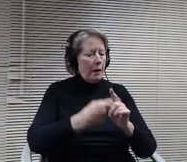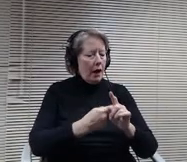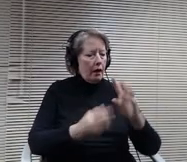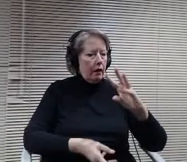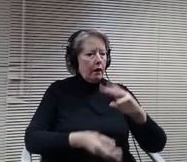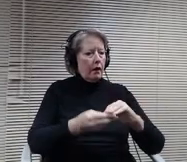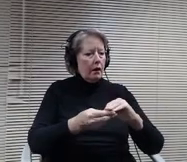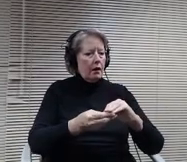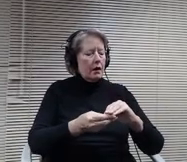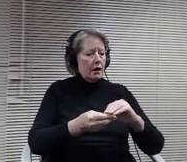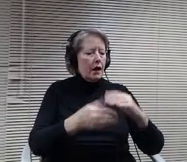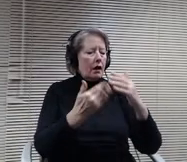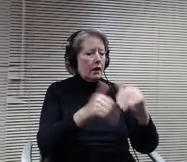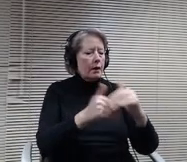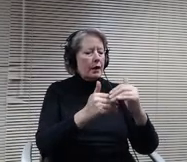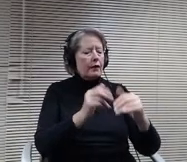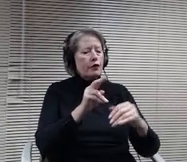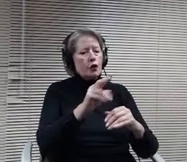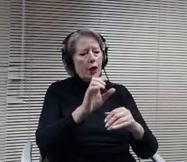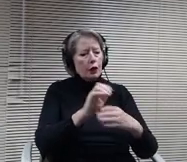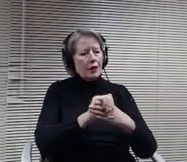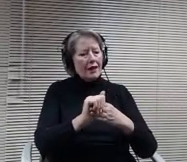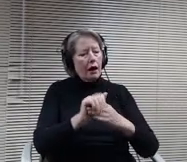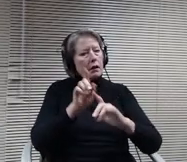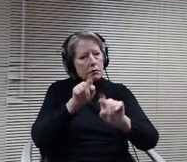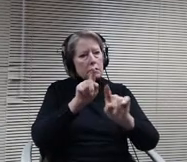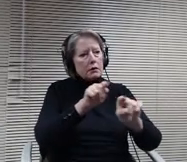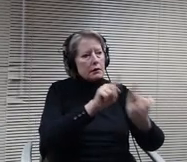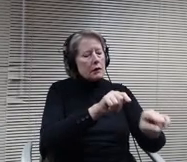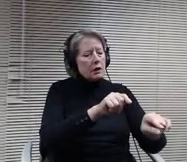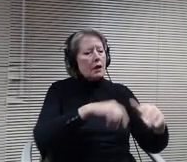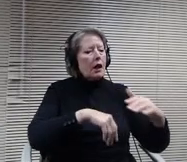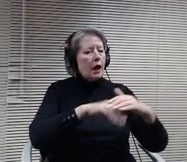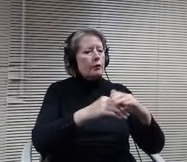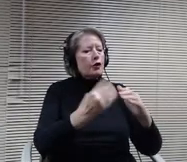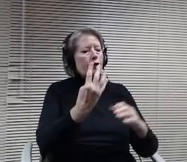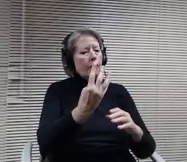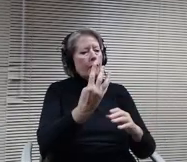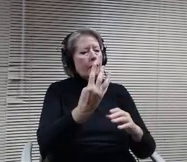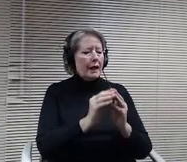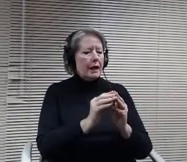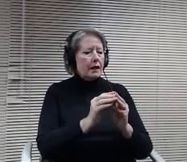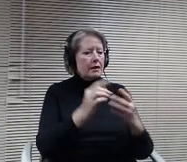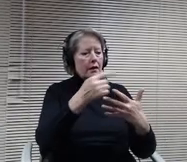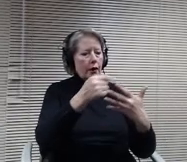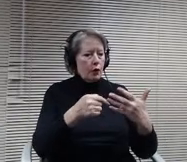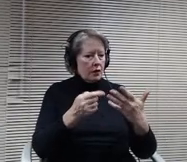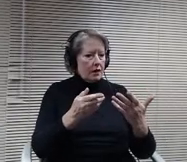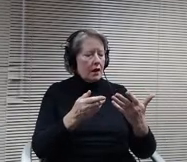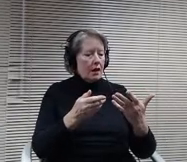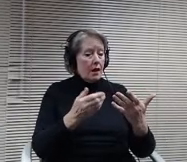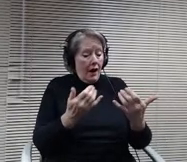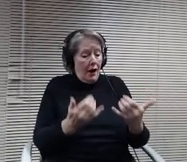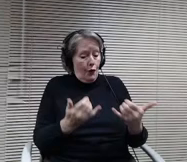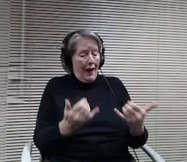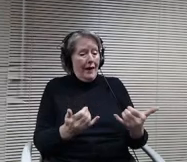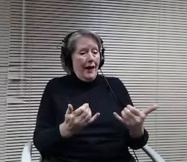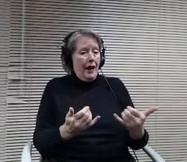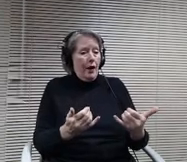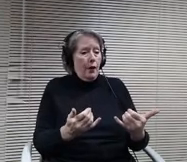the Board, so those are the recommendation, those are. Where you are now and they would represent the recommendation. It